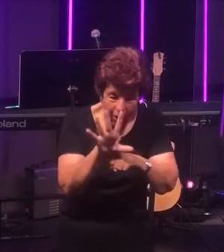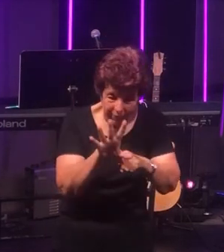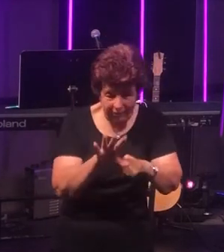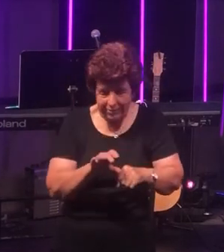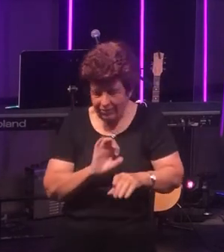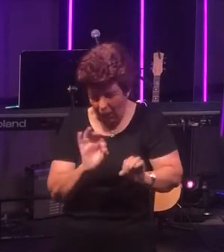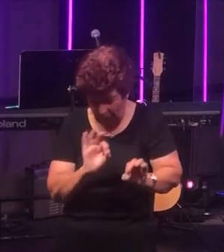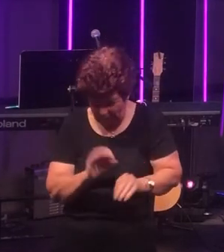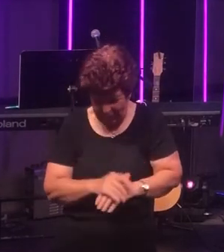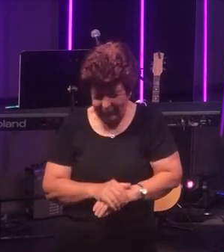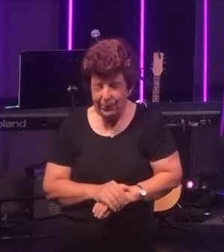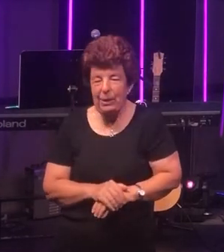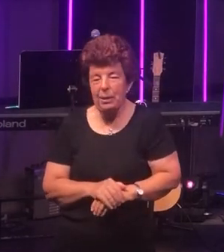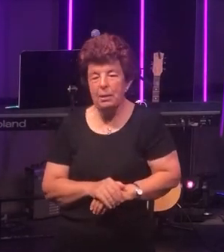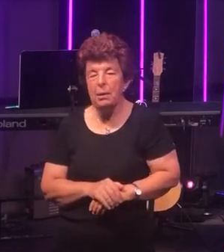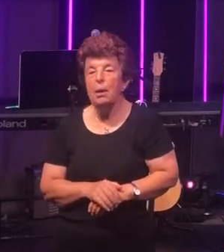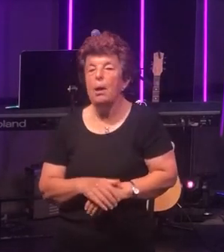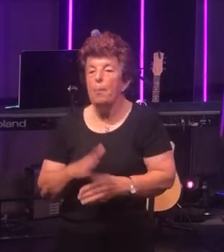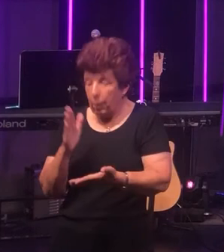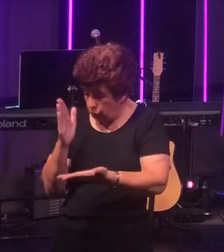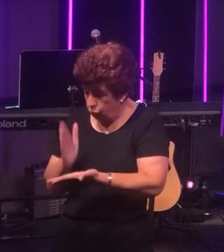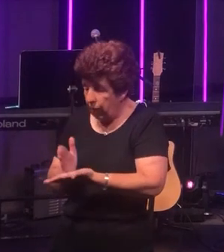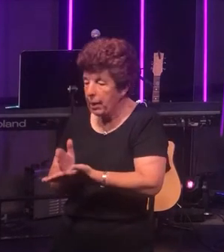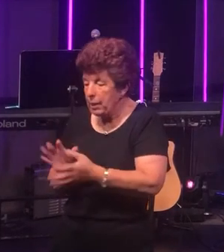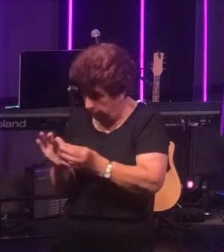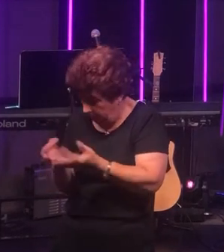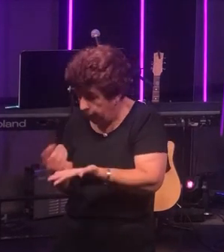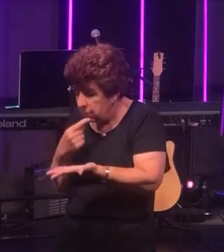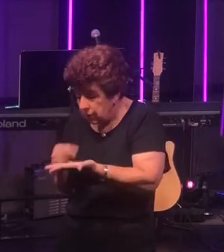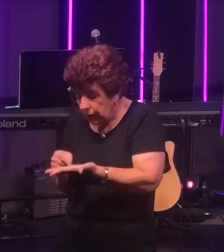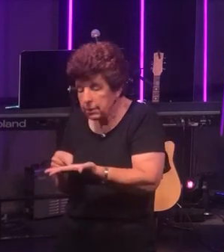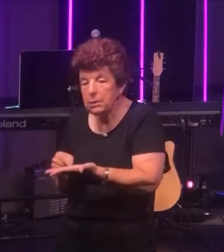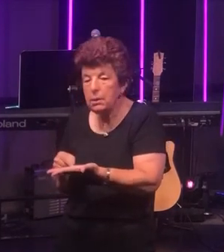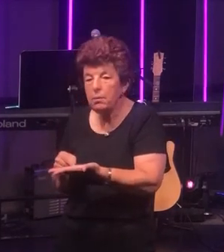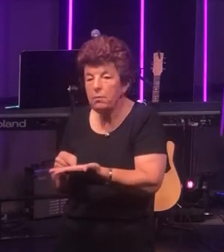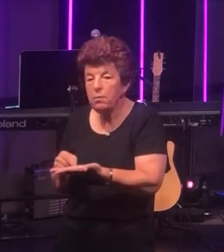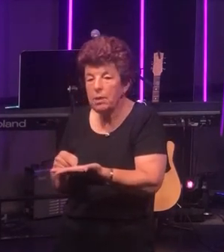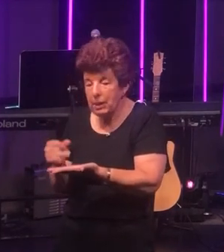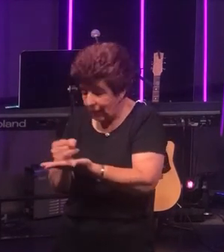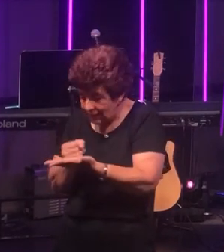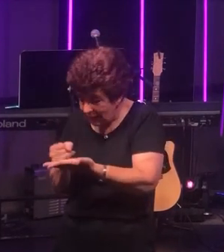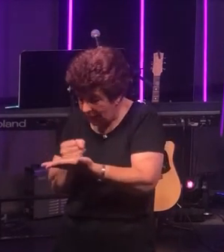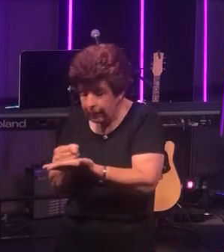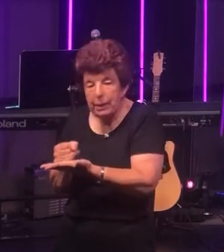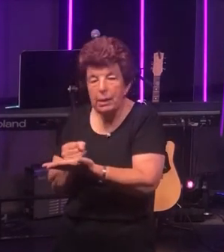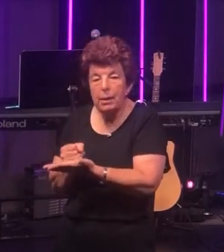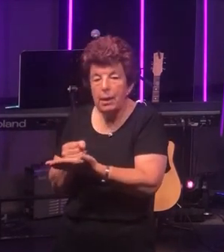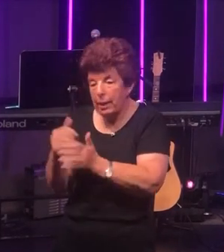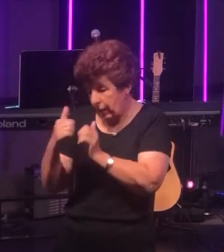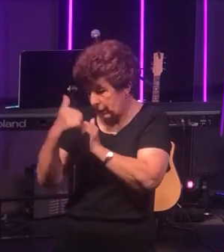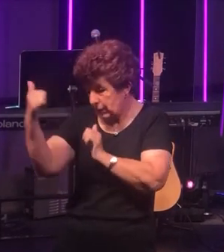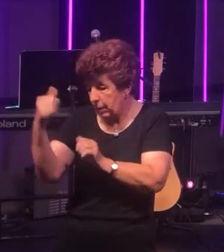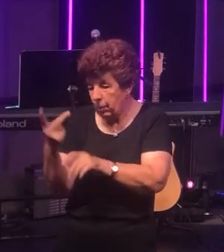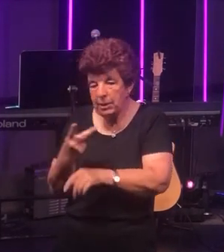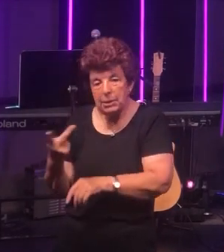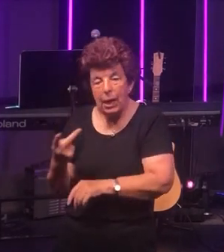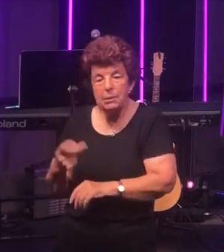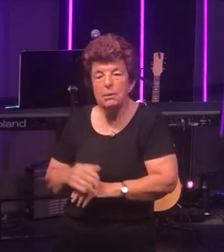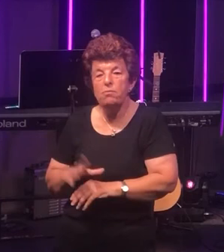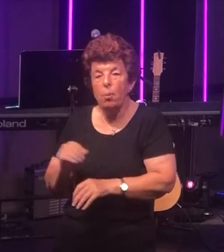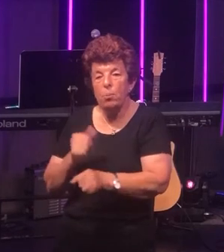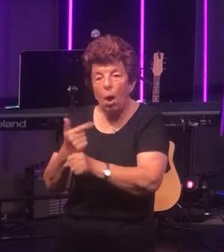but rather the Bible tells us that it is sin that separates us from God!